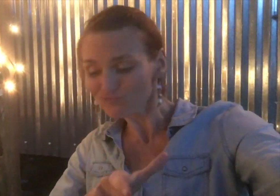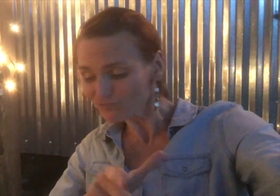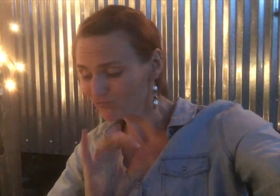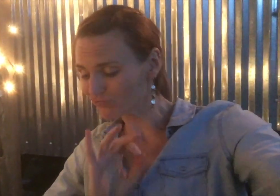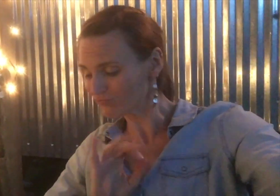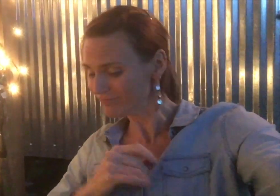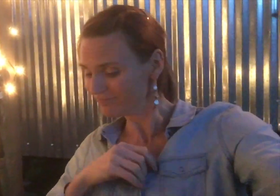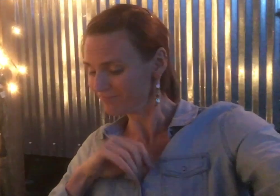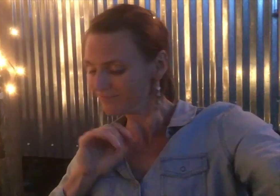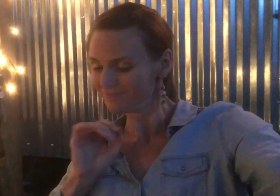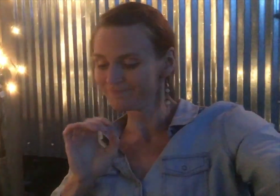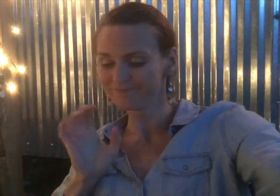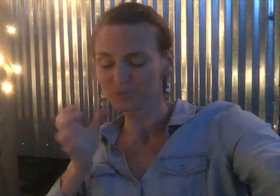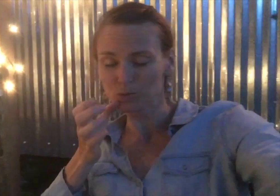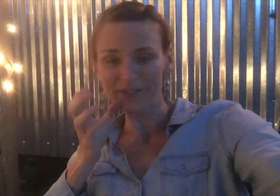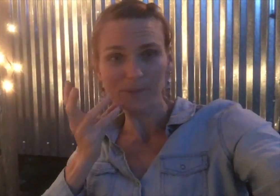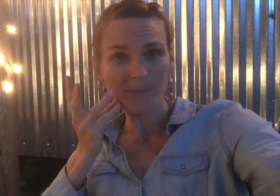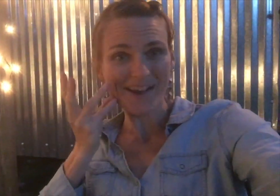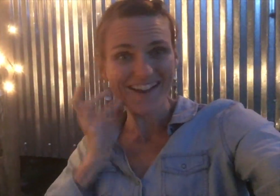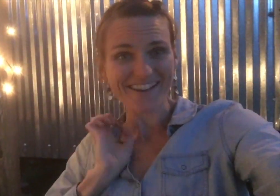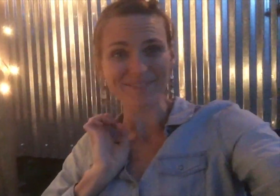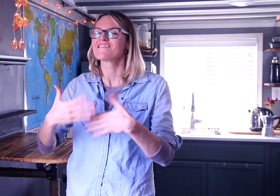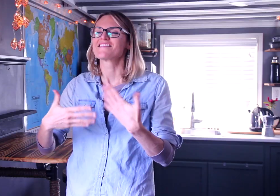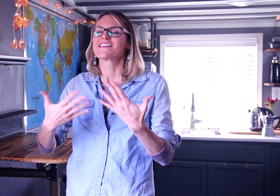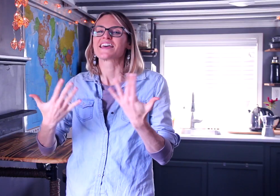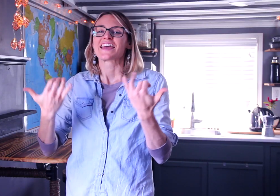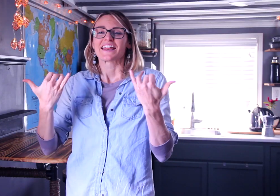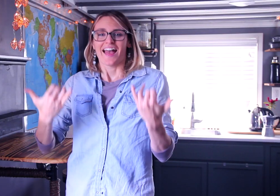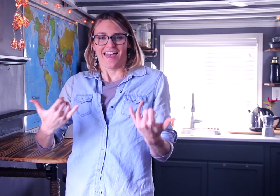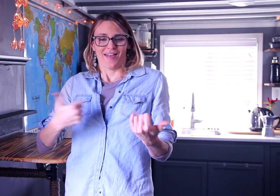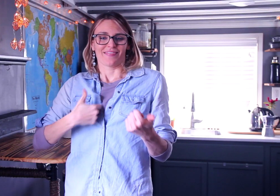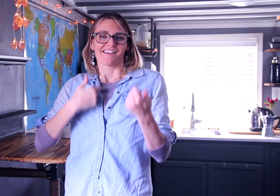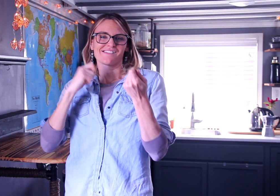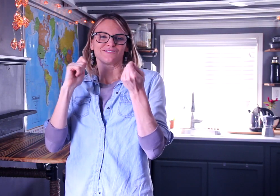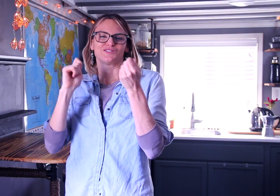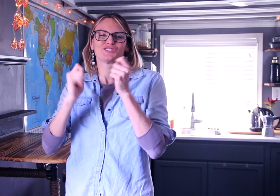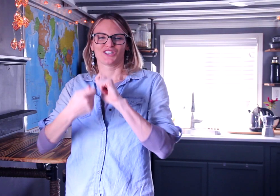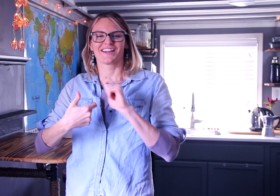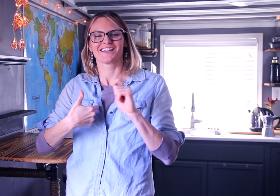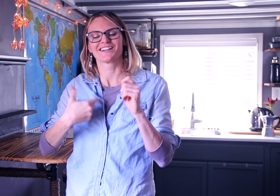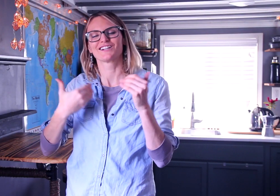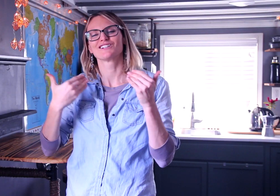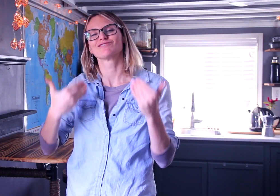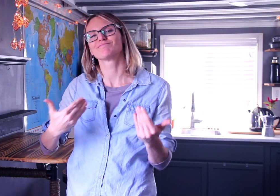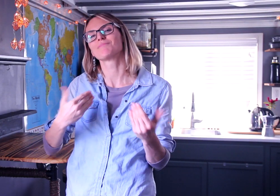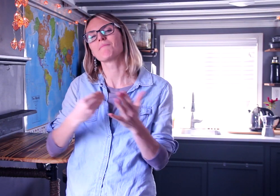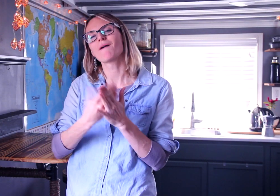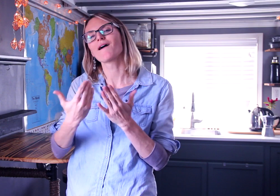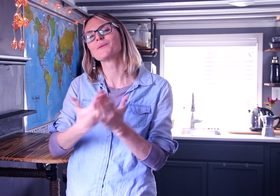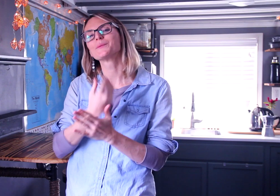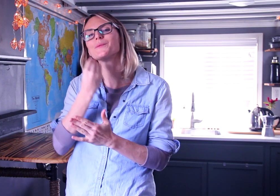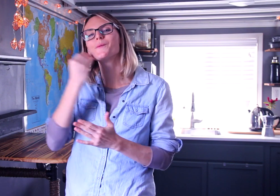I'm sitting by the fire pit, drinking wine. Now my life has changed— I’ve decided to buy a new home,